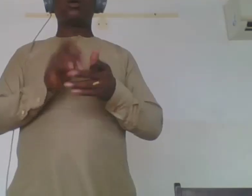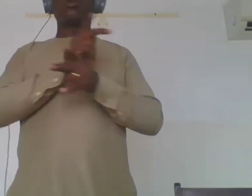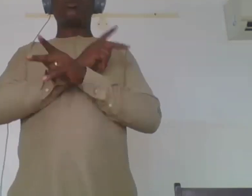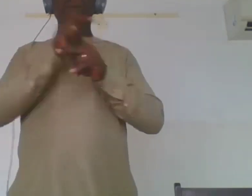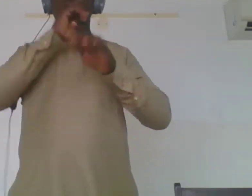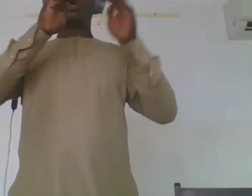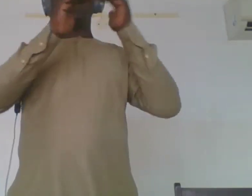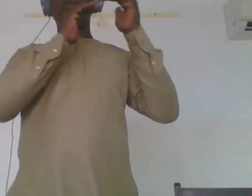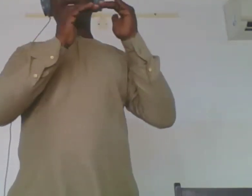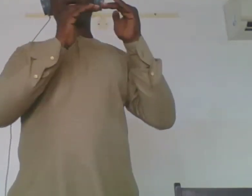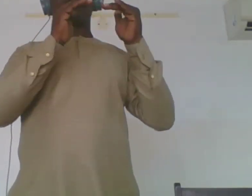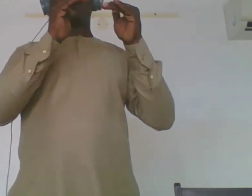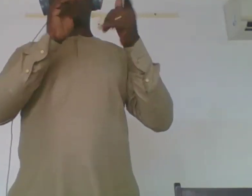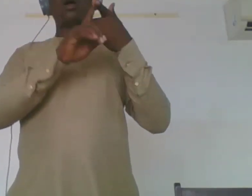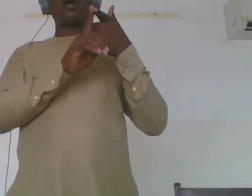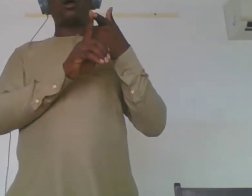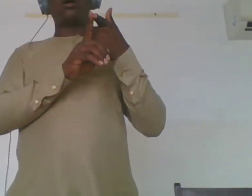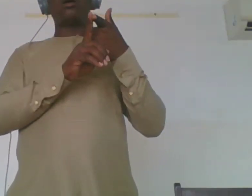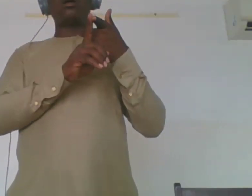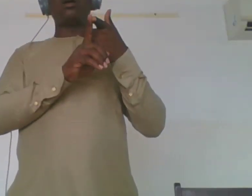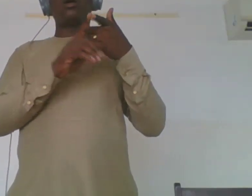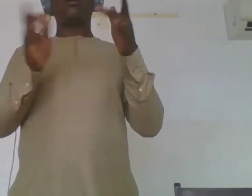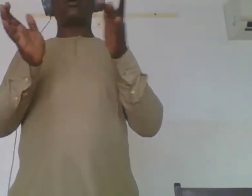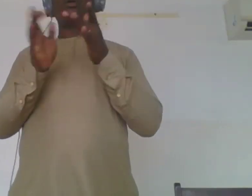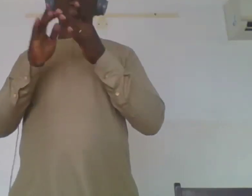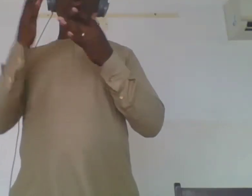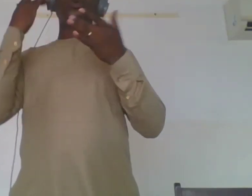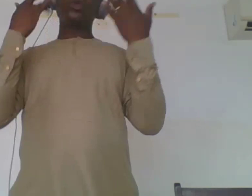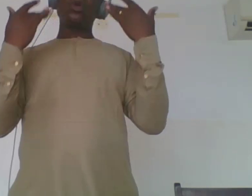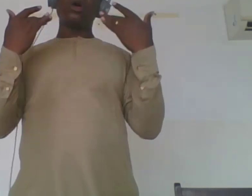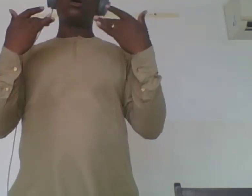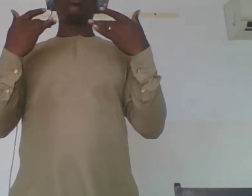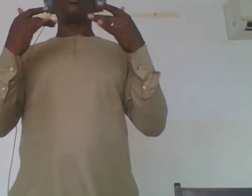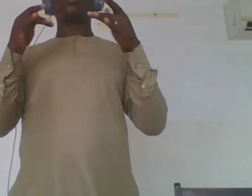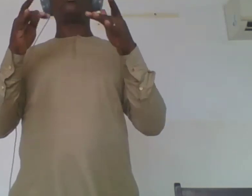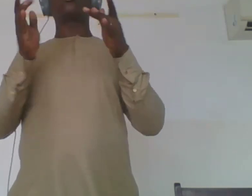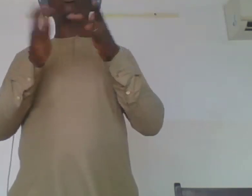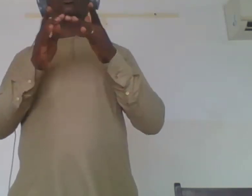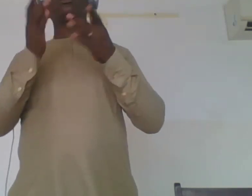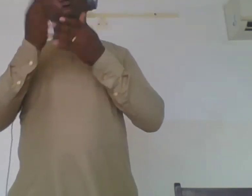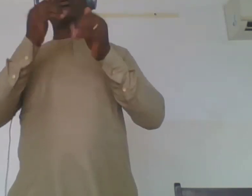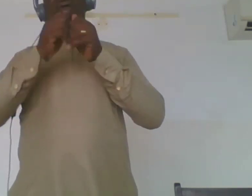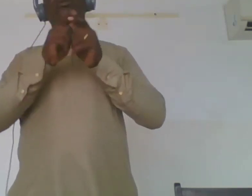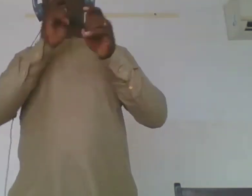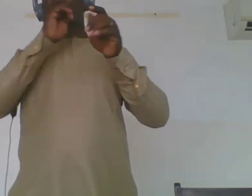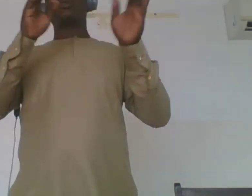personal not that the current system are designed specific of gr people and I